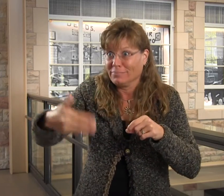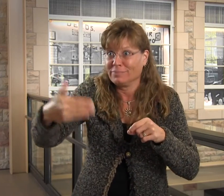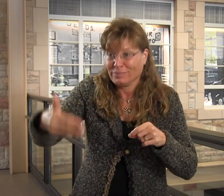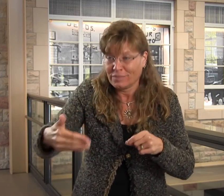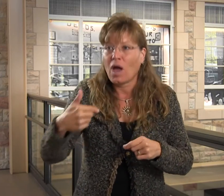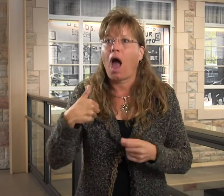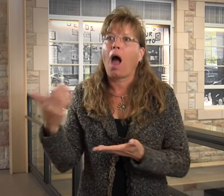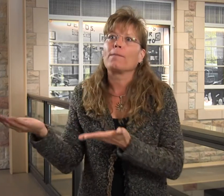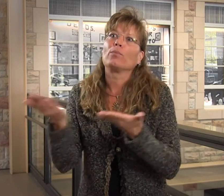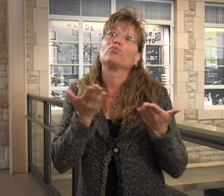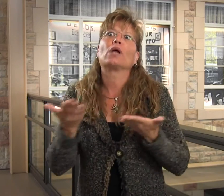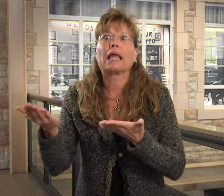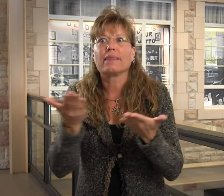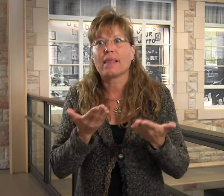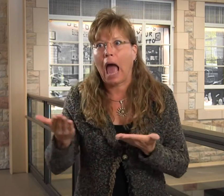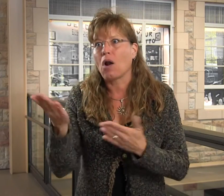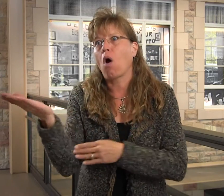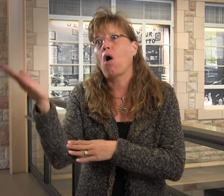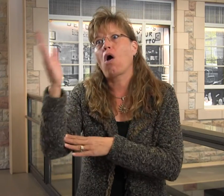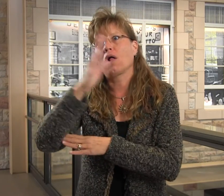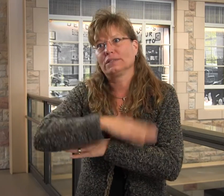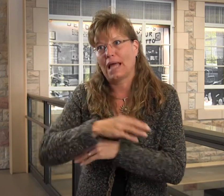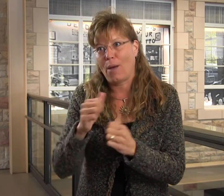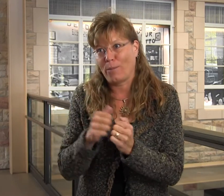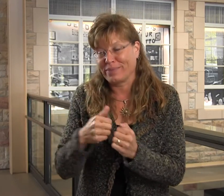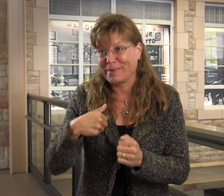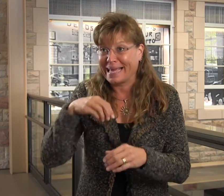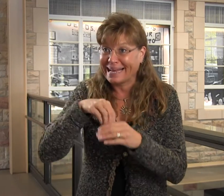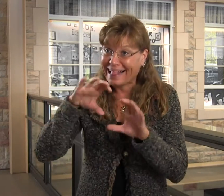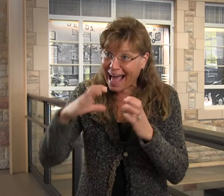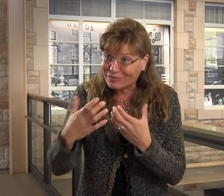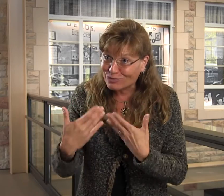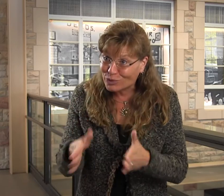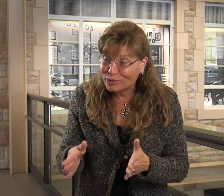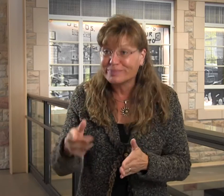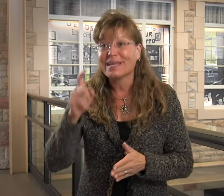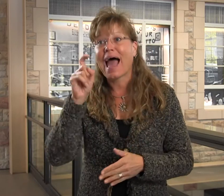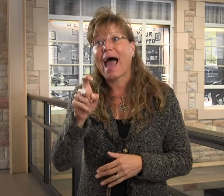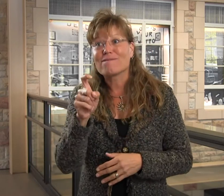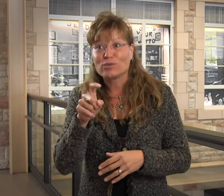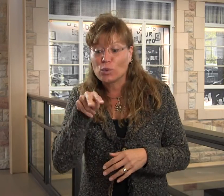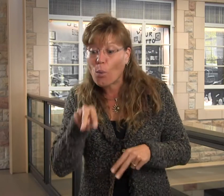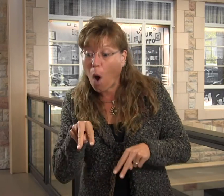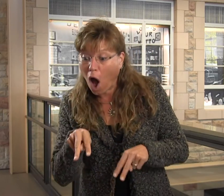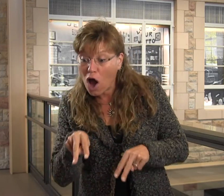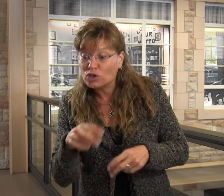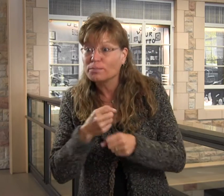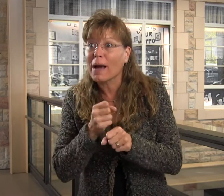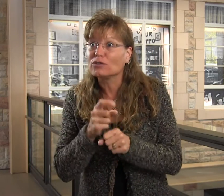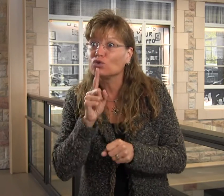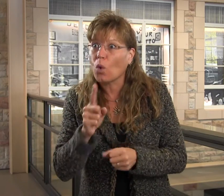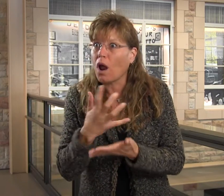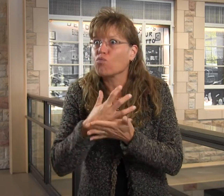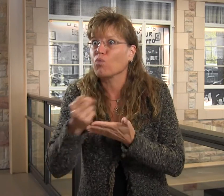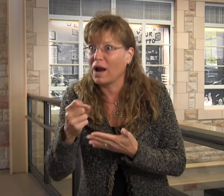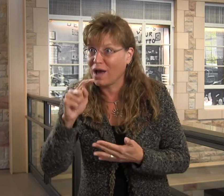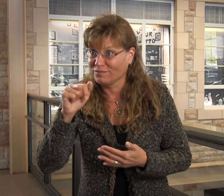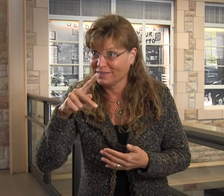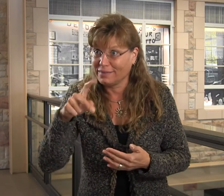over and use that. I would bring that with me wherever I went. I'd bring it with me in the classroom. They would watch. I'd have to keep an eye on it